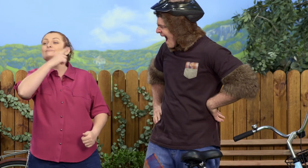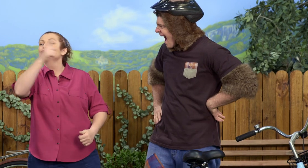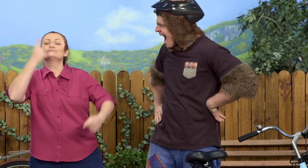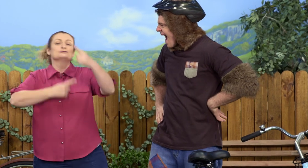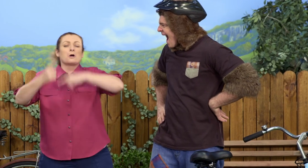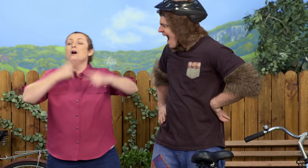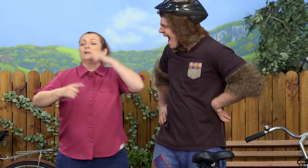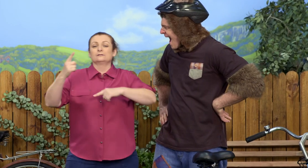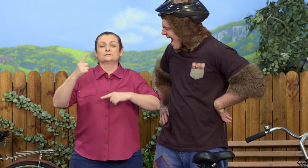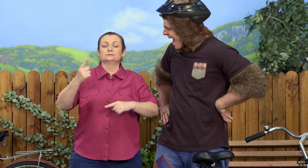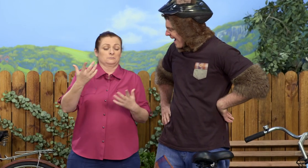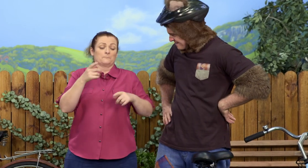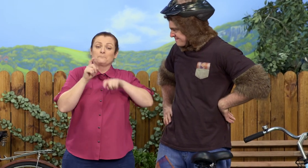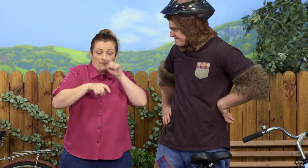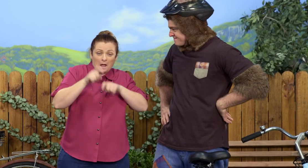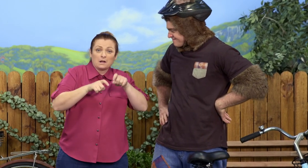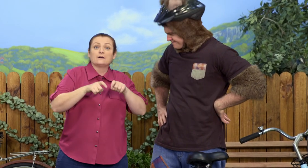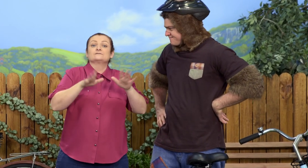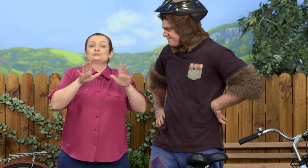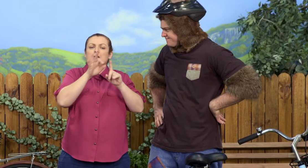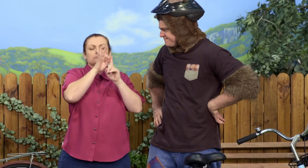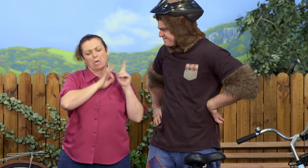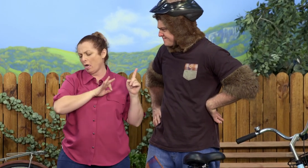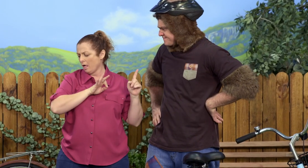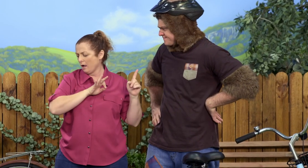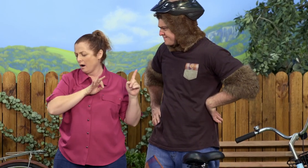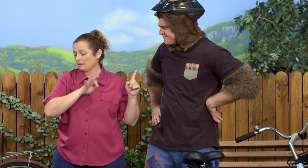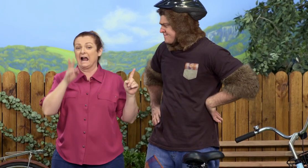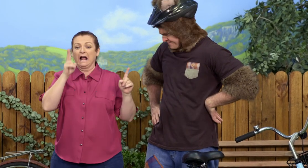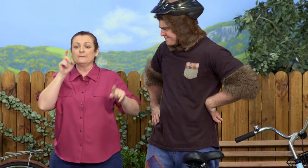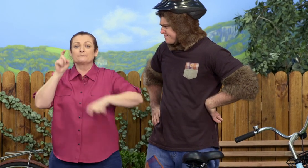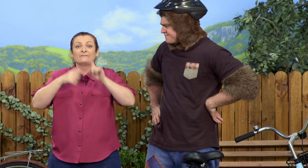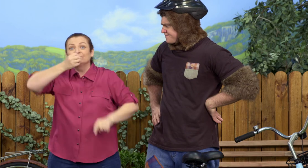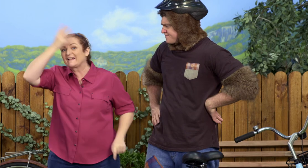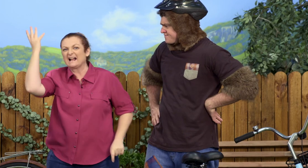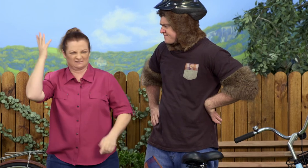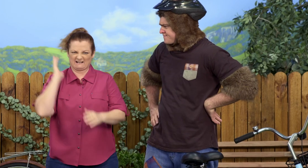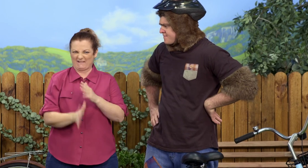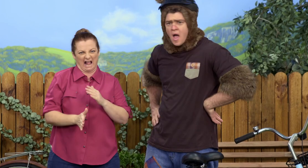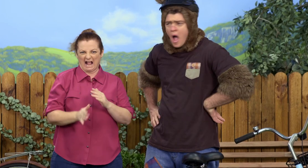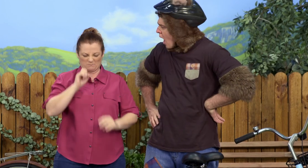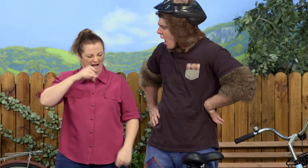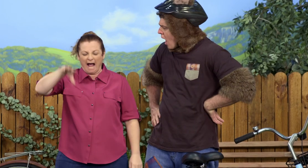People say once you can ride a bike, you never forget how to do it. I wasn't too sure -